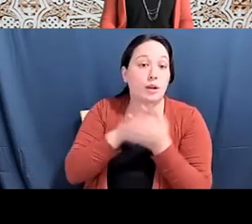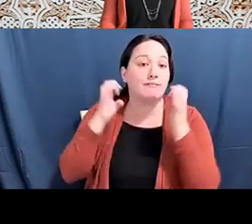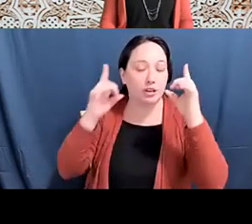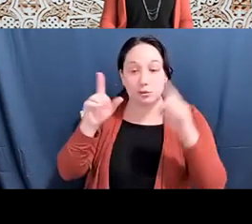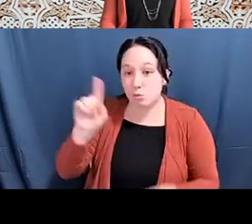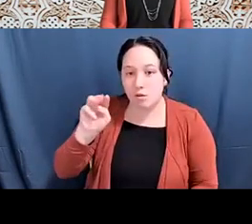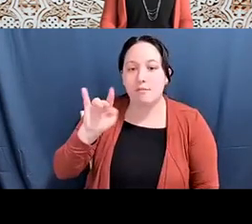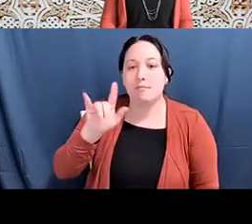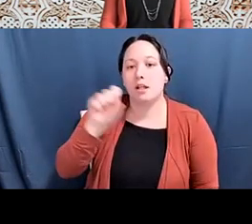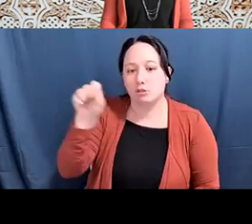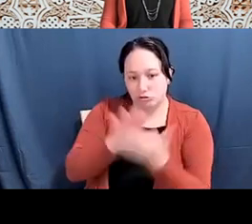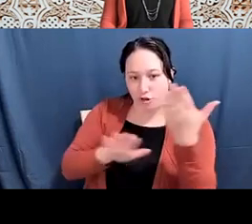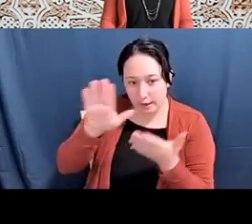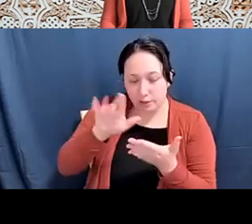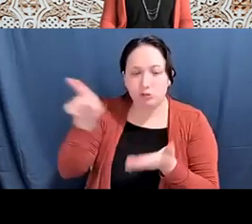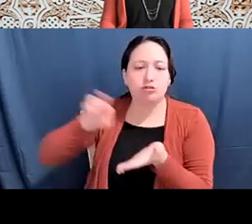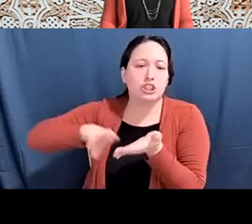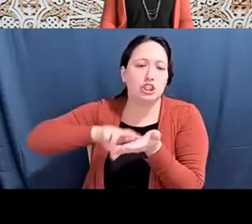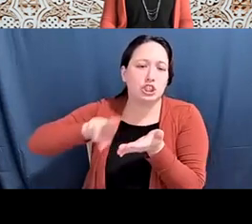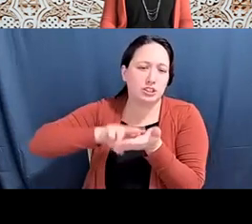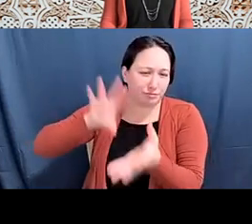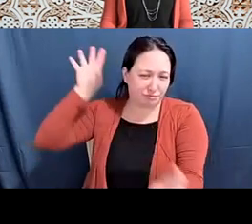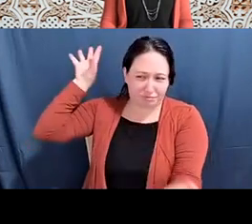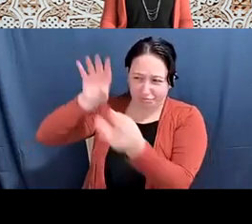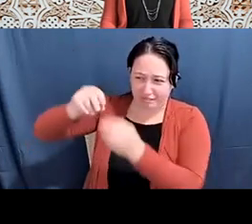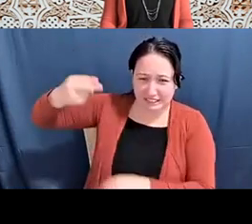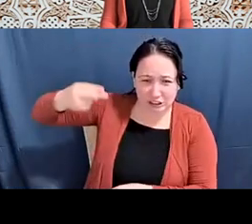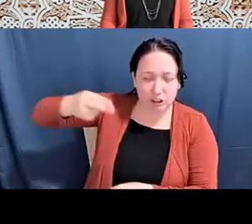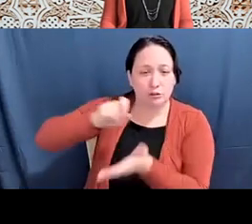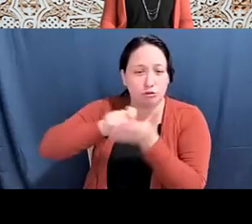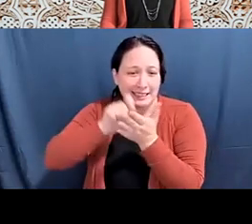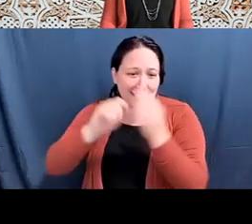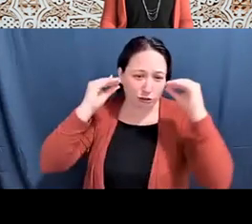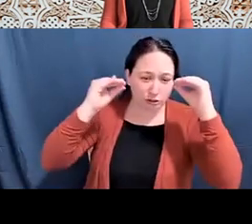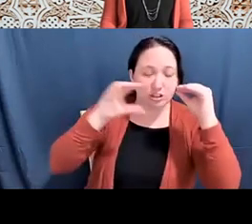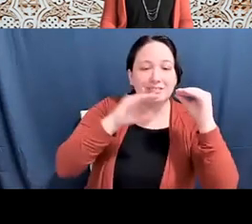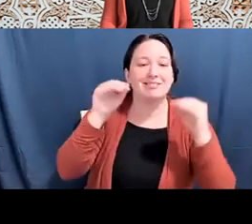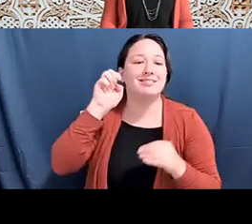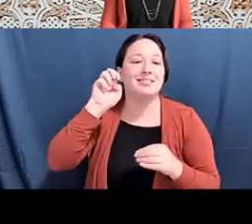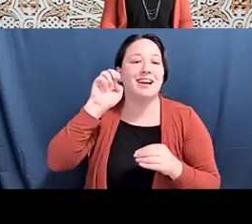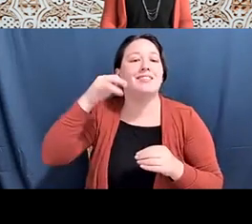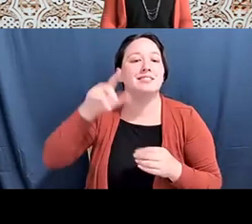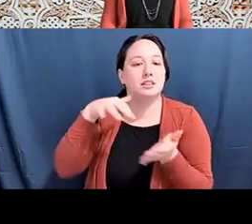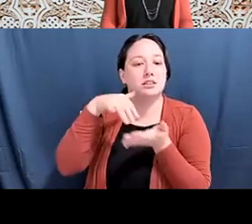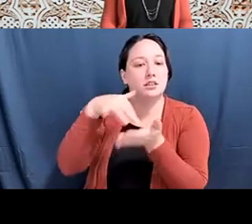Kyle Livie (he/him/his): Her research recovers the overlooked history of writing instruction in ethnic studies and Asian American studies programs in higher education.